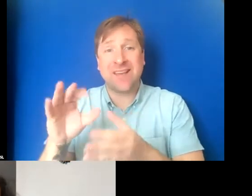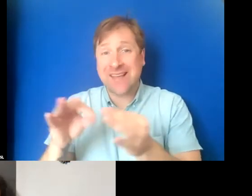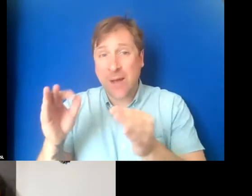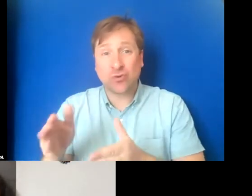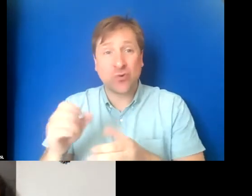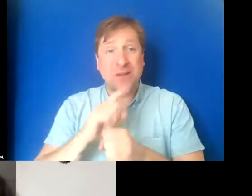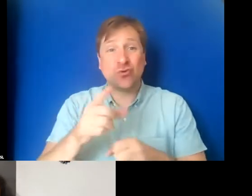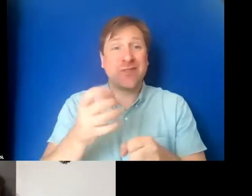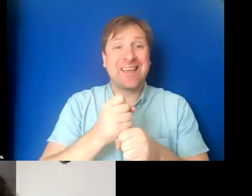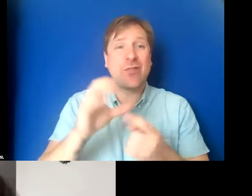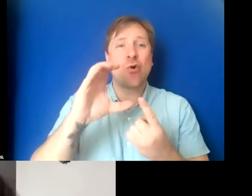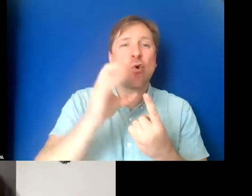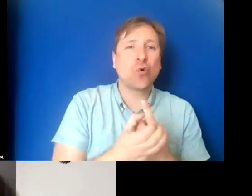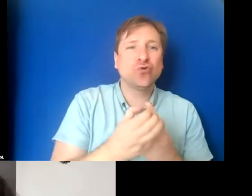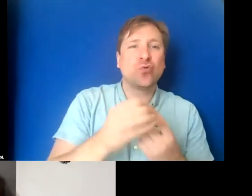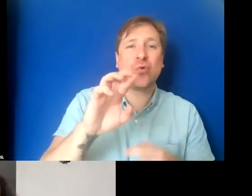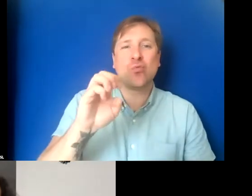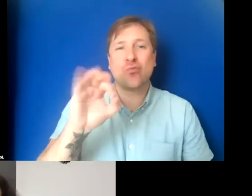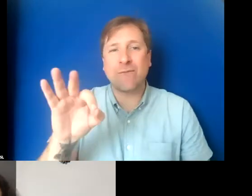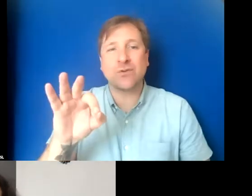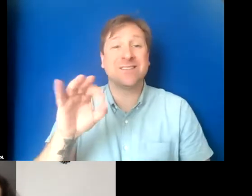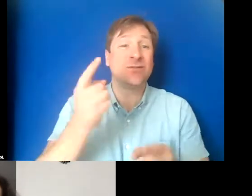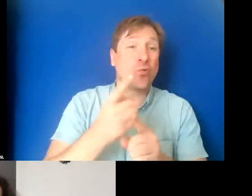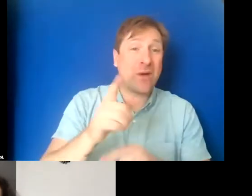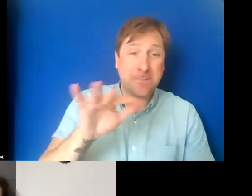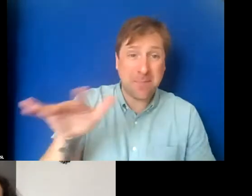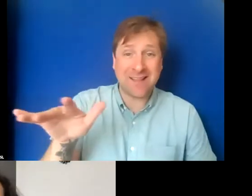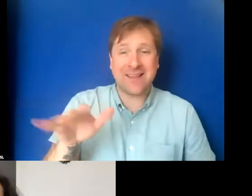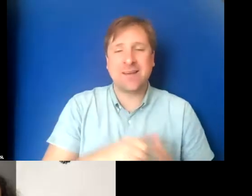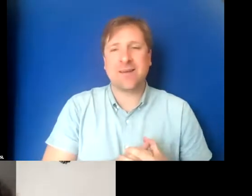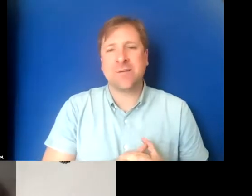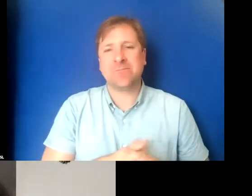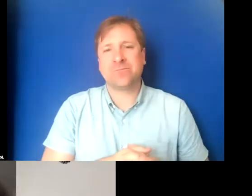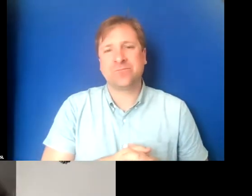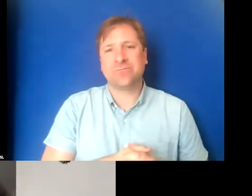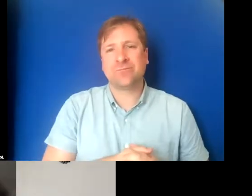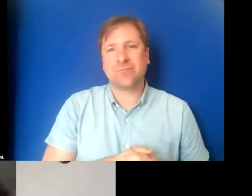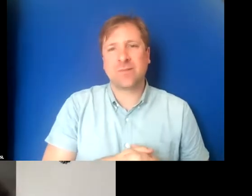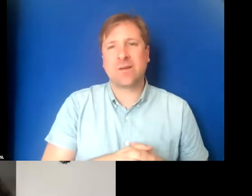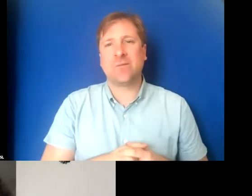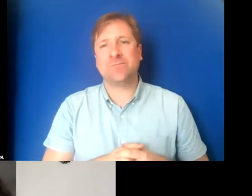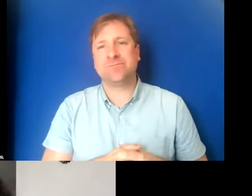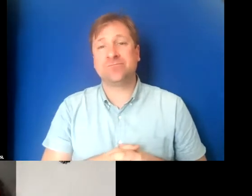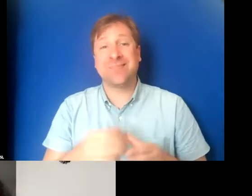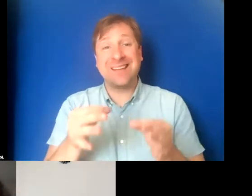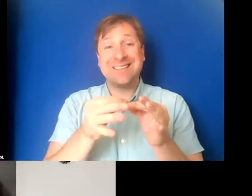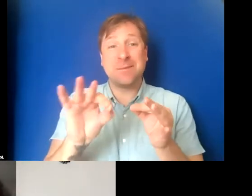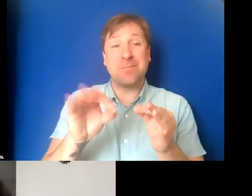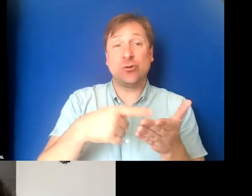they're getting all the cultural references and spellings and all of that. Simply checking with the filmmaker would